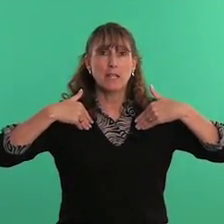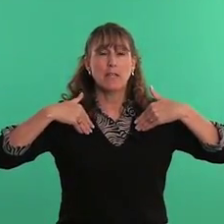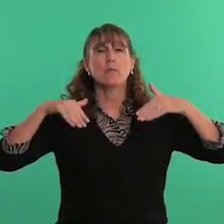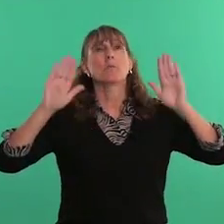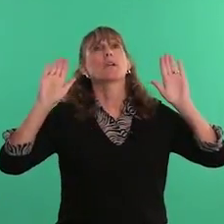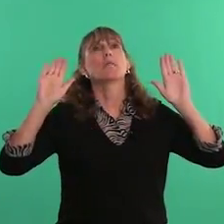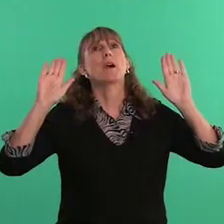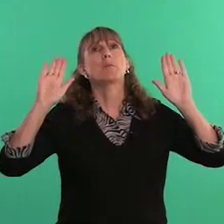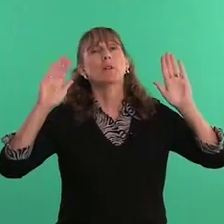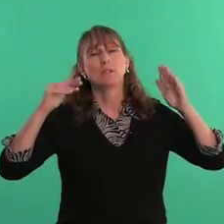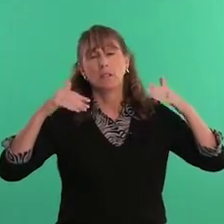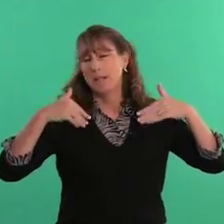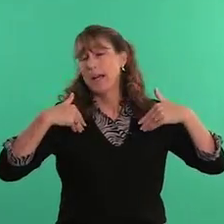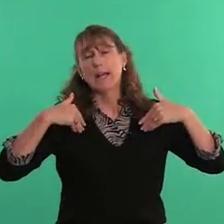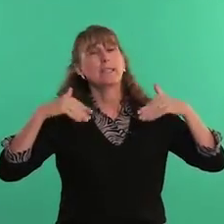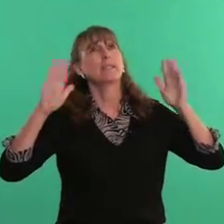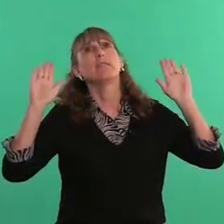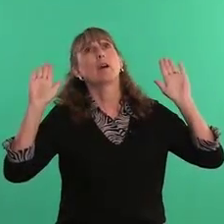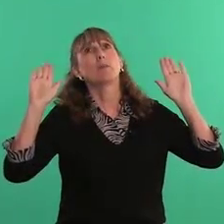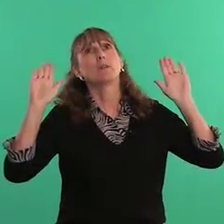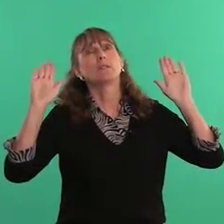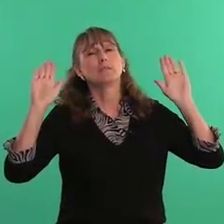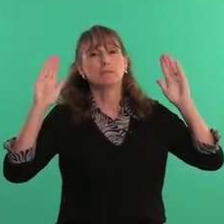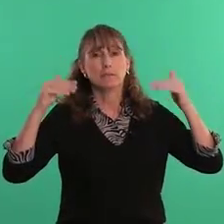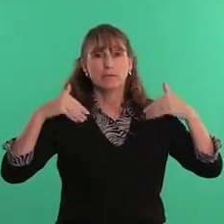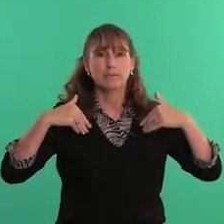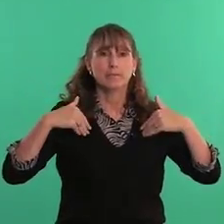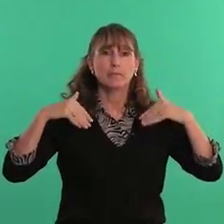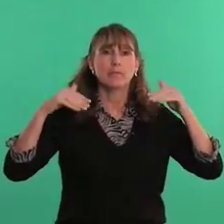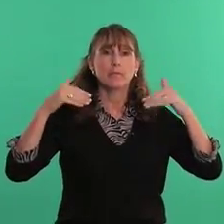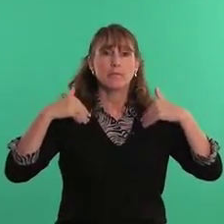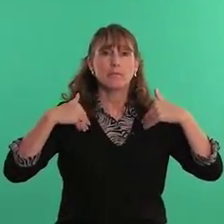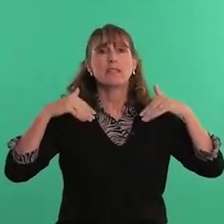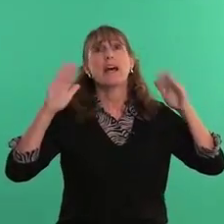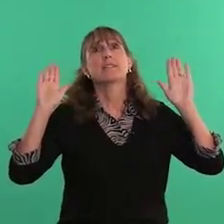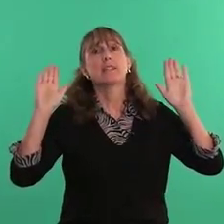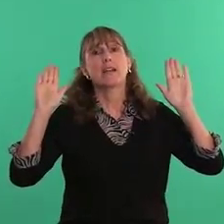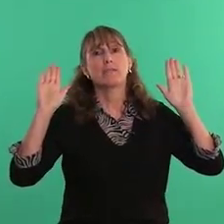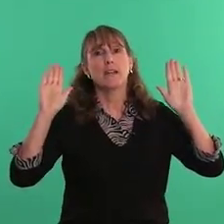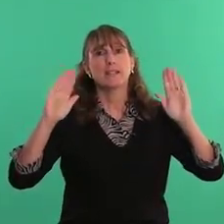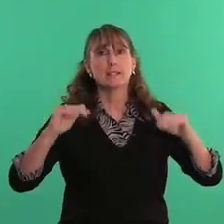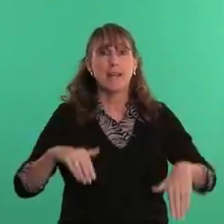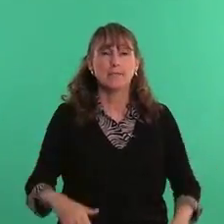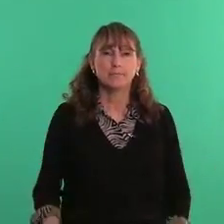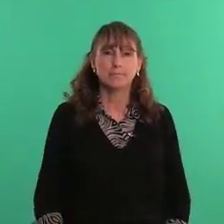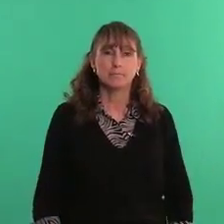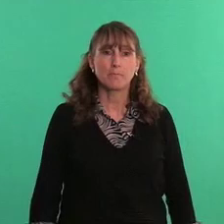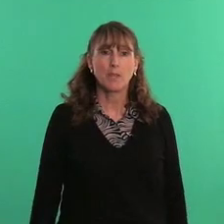and then bring them up. I give up. I sacrifice that.